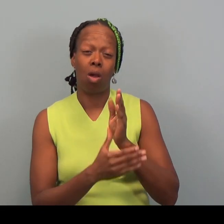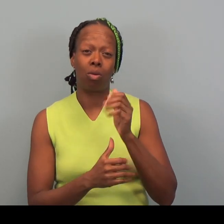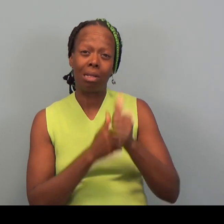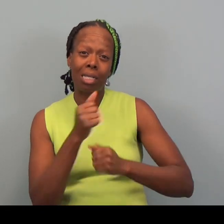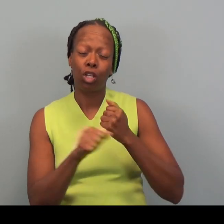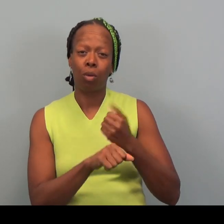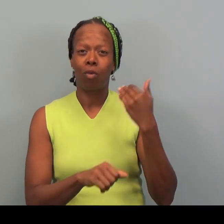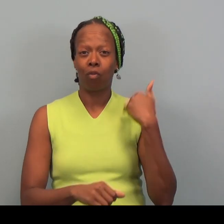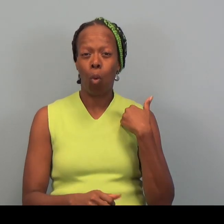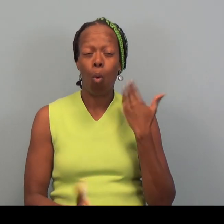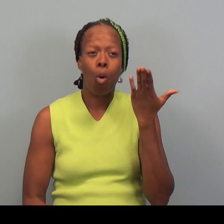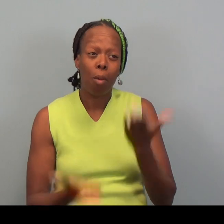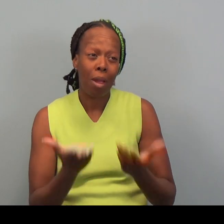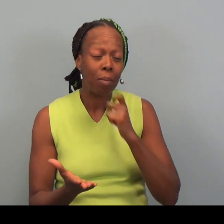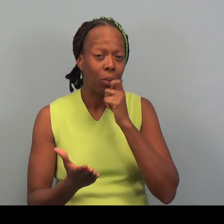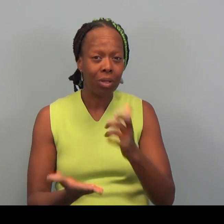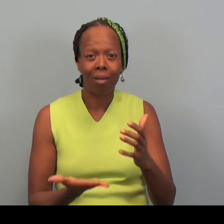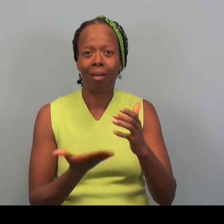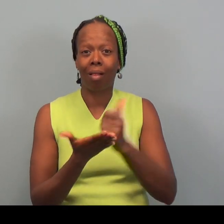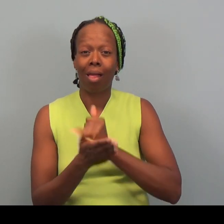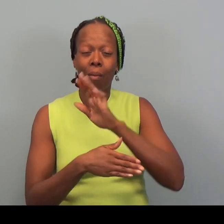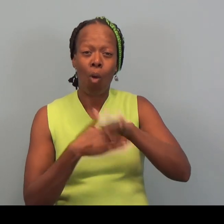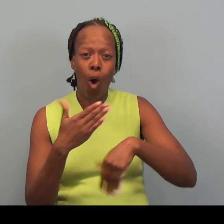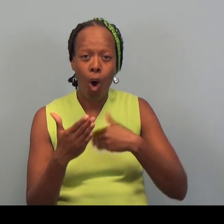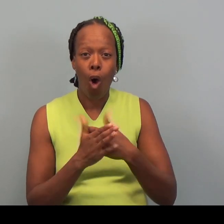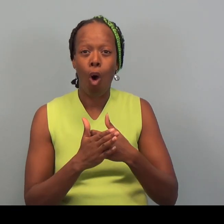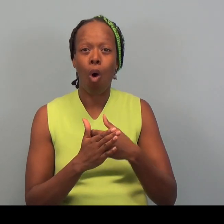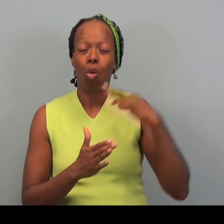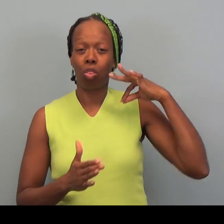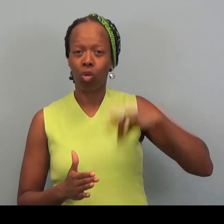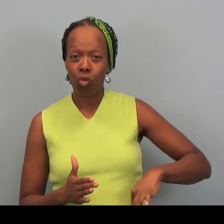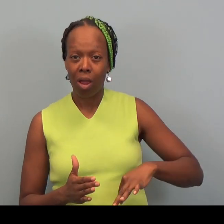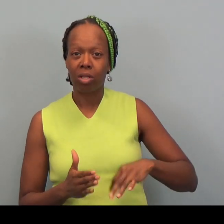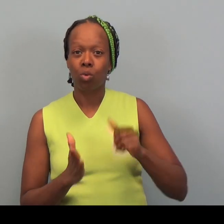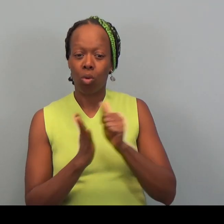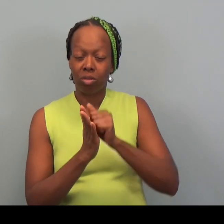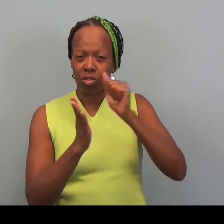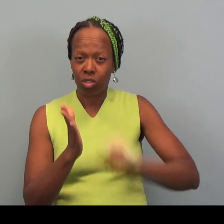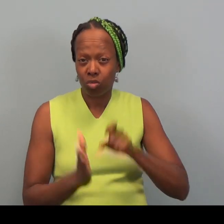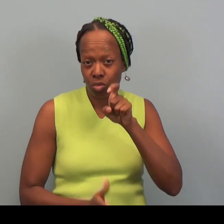or maybe you didn't claim all the credits or deductions that you should have,